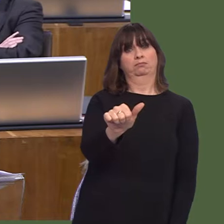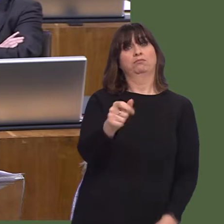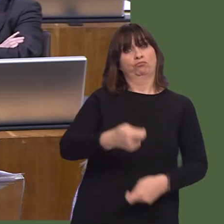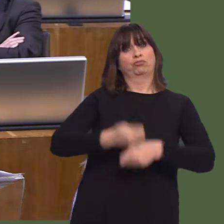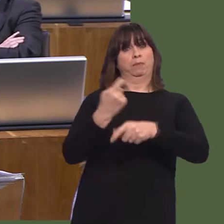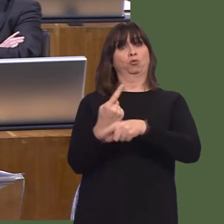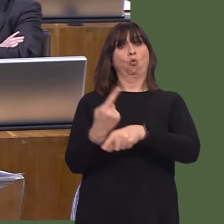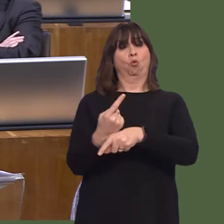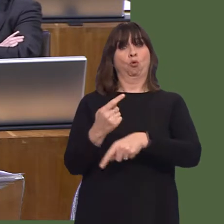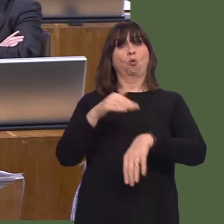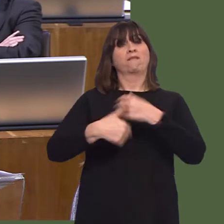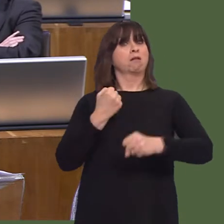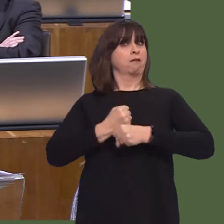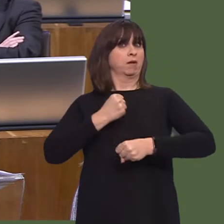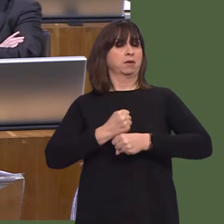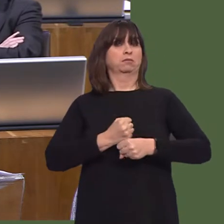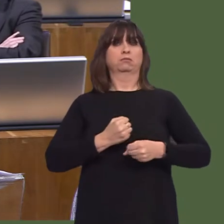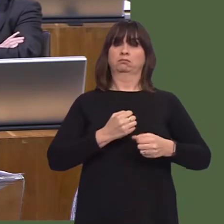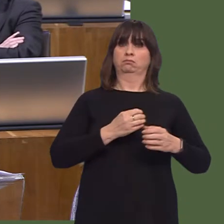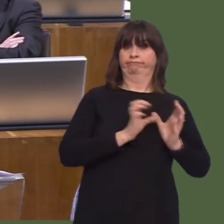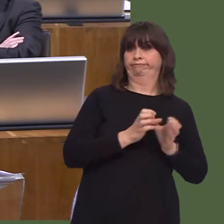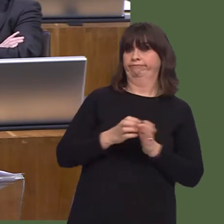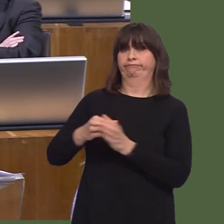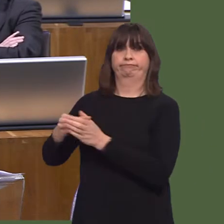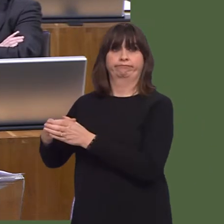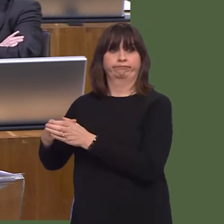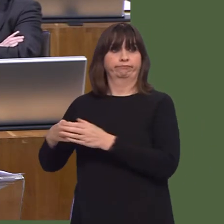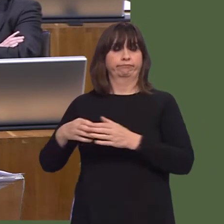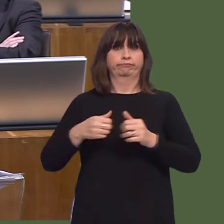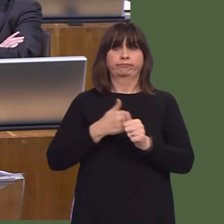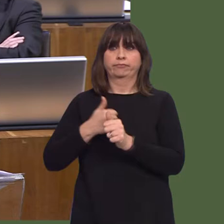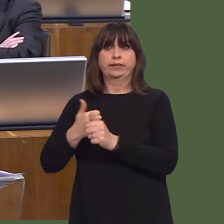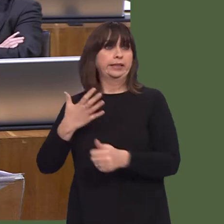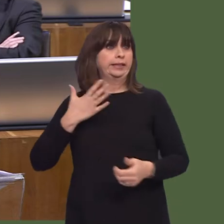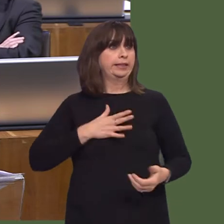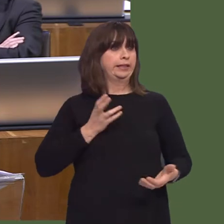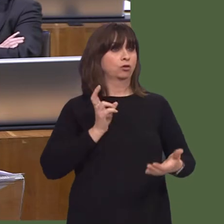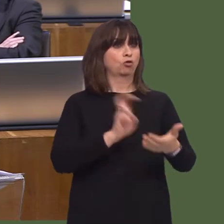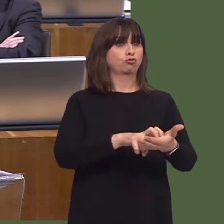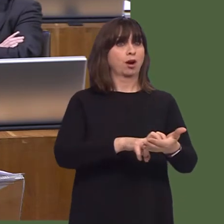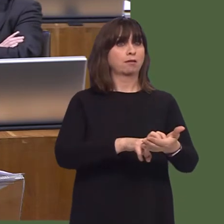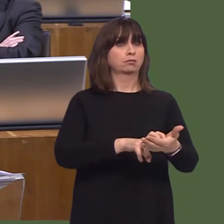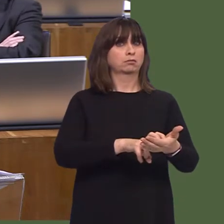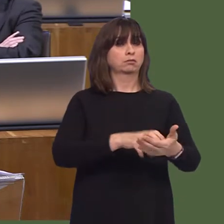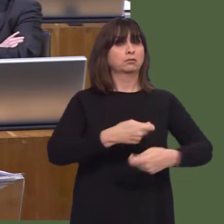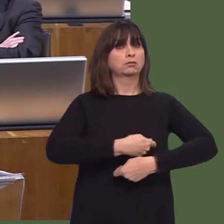Aneurin Bevan local health board have cited staff shortages as one of the reasons for this.